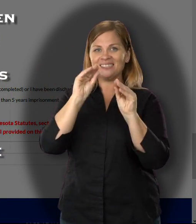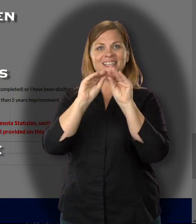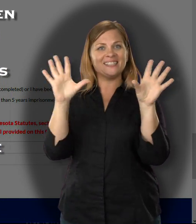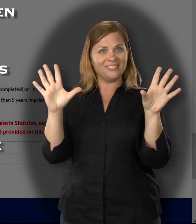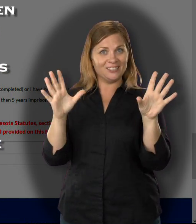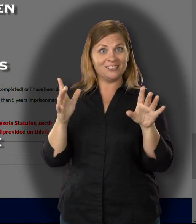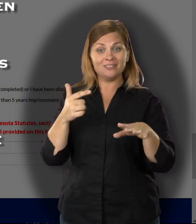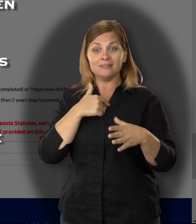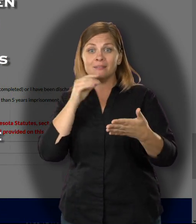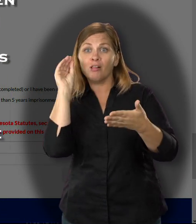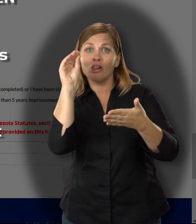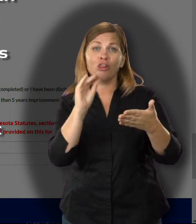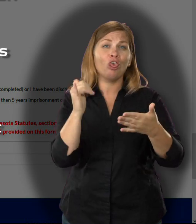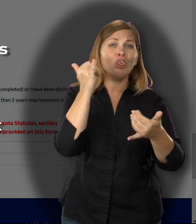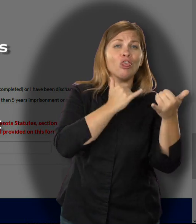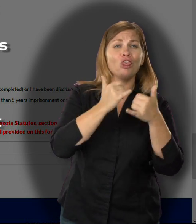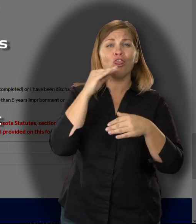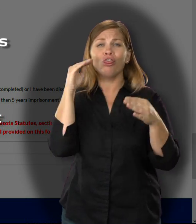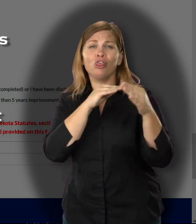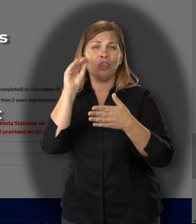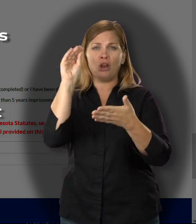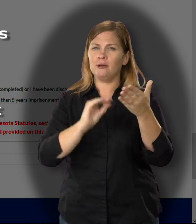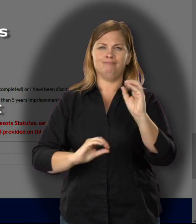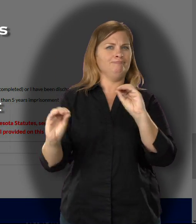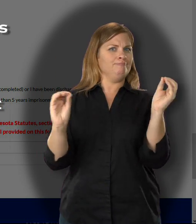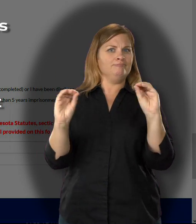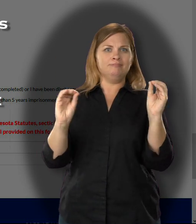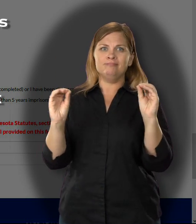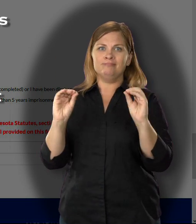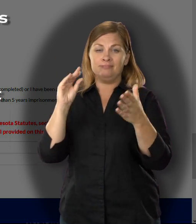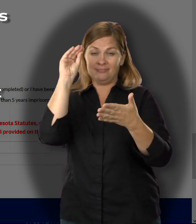is a felony punishable by not more than 5 years imprisonment